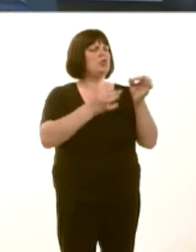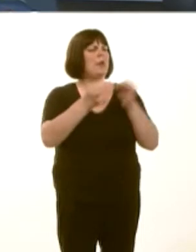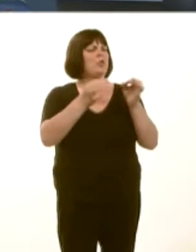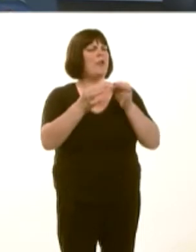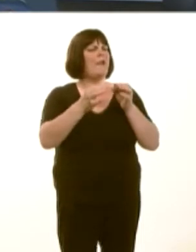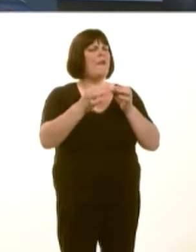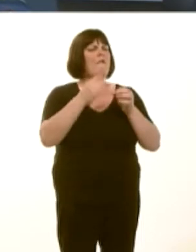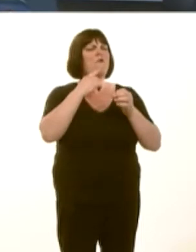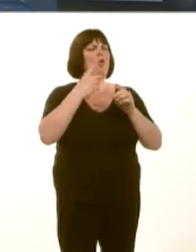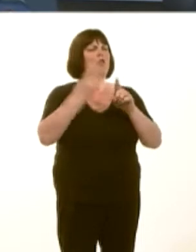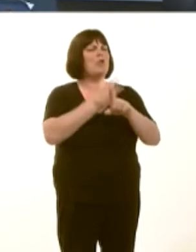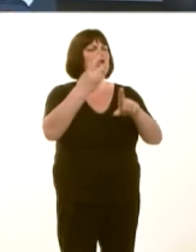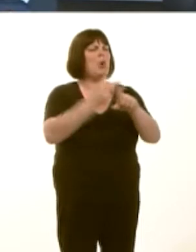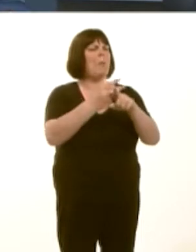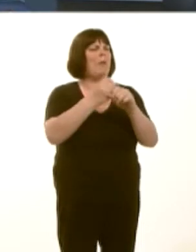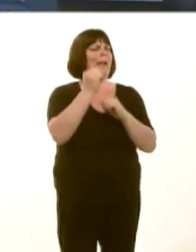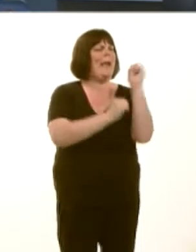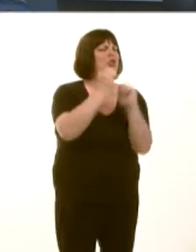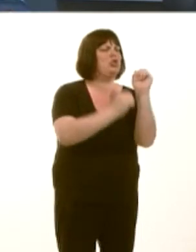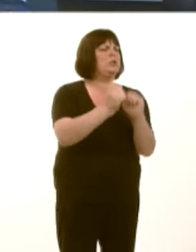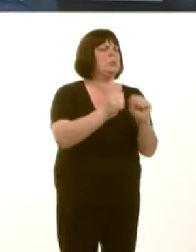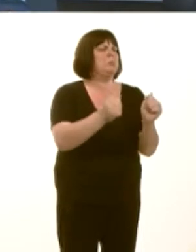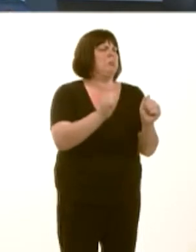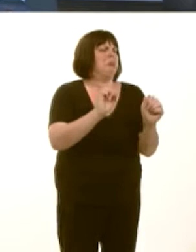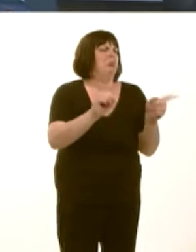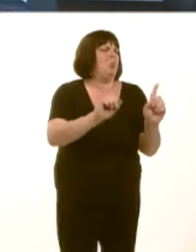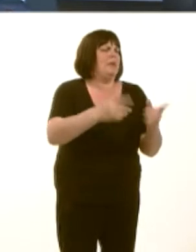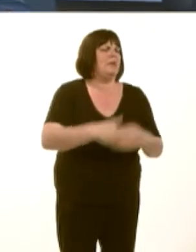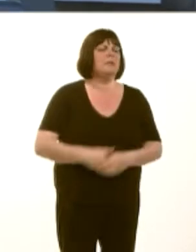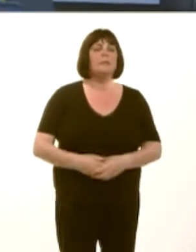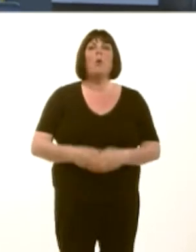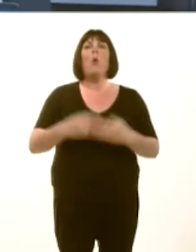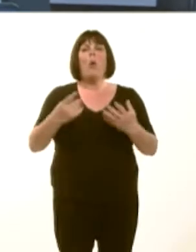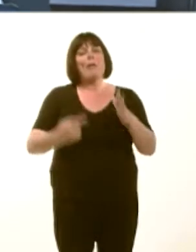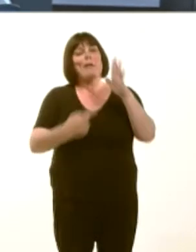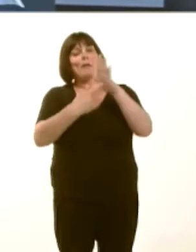lleol? OAQ(4)2237(FM) Carwyn Jones: These matters are key components of ëEnergy Wales: A Low Carbon Transitioní, which sets out our approach to making the